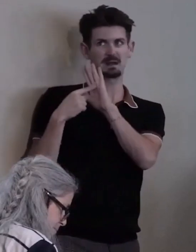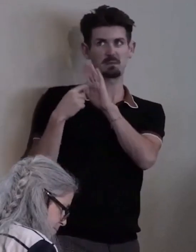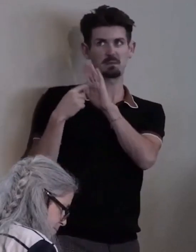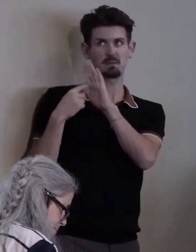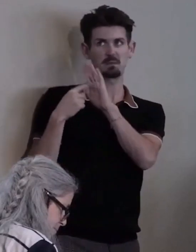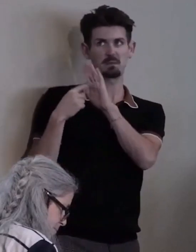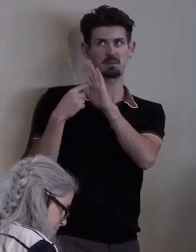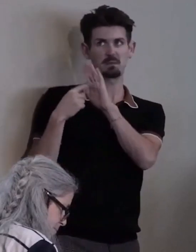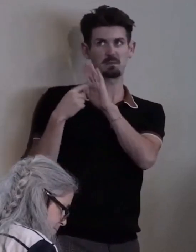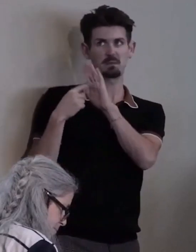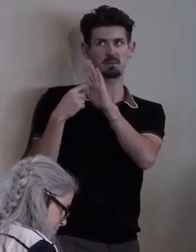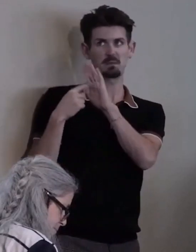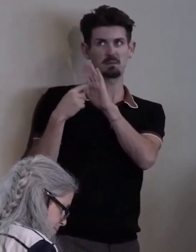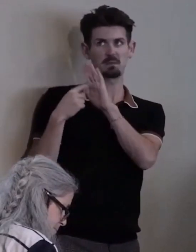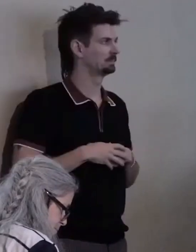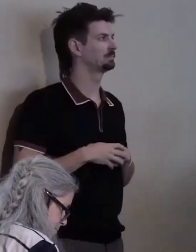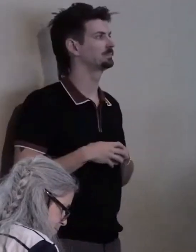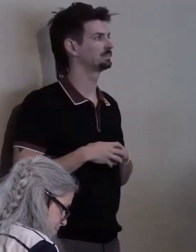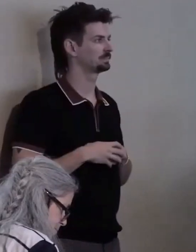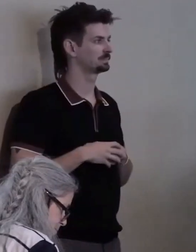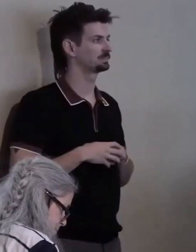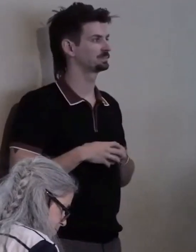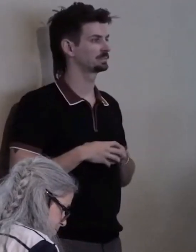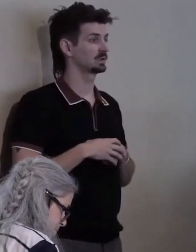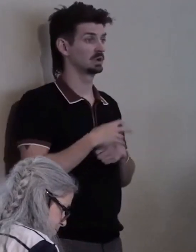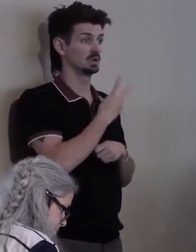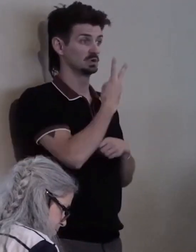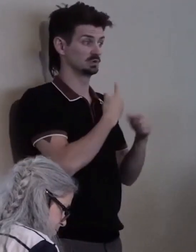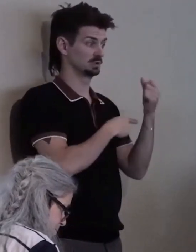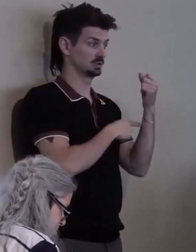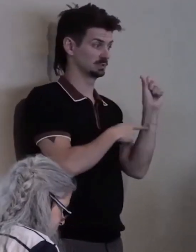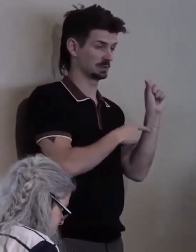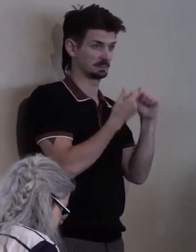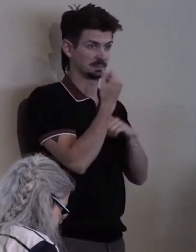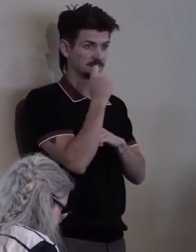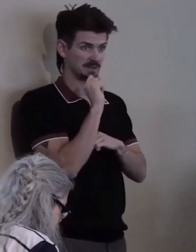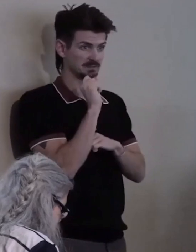Two campaigns from that time stand out as laying the foundation